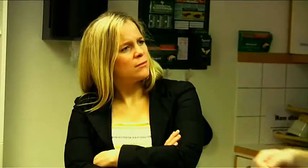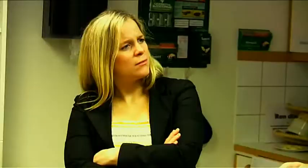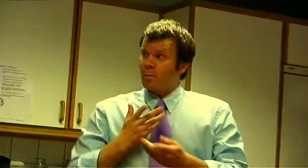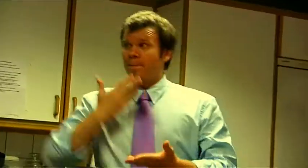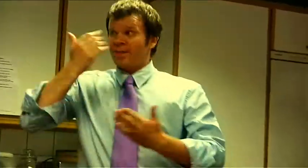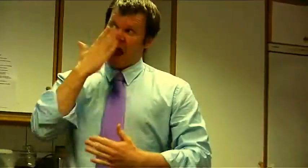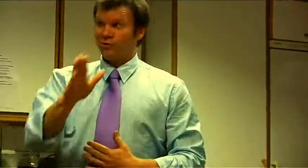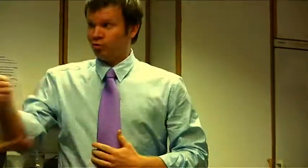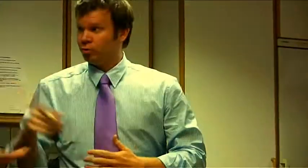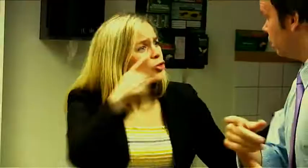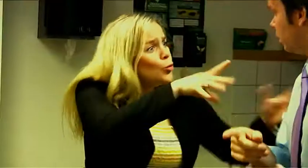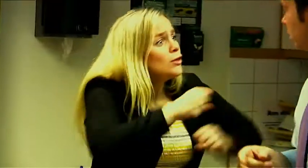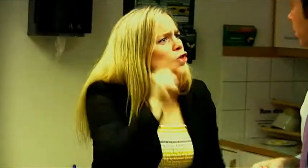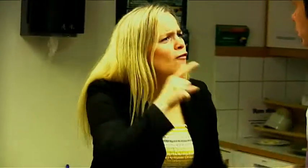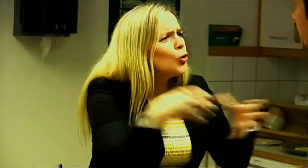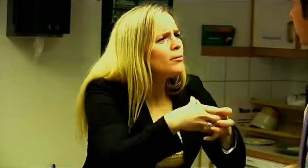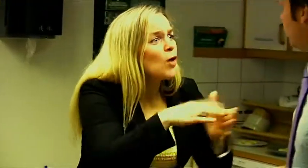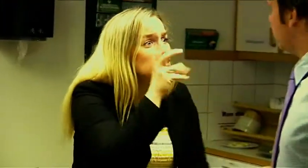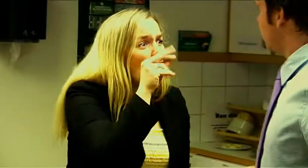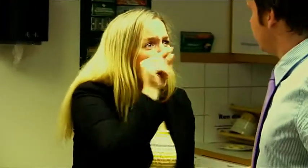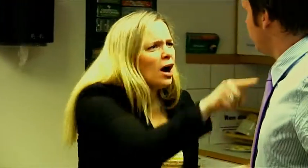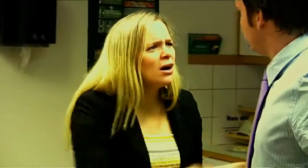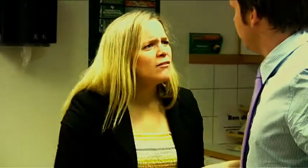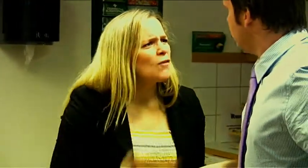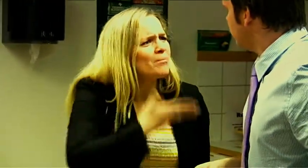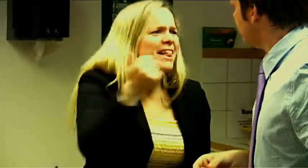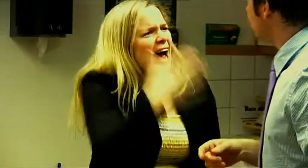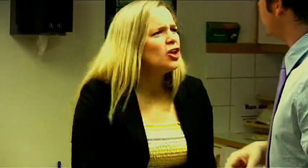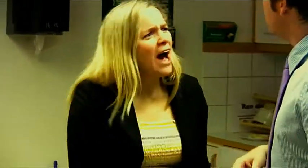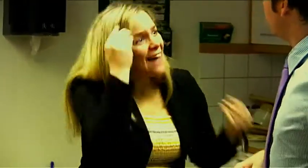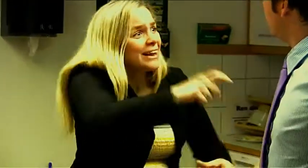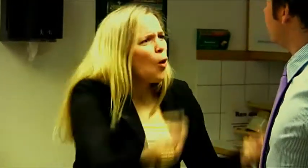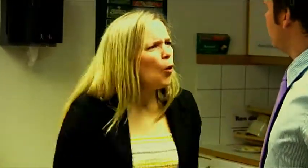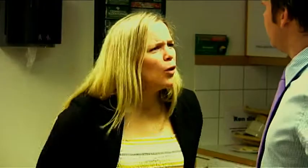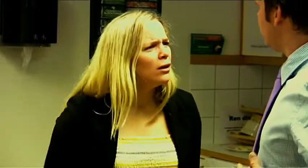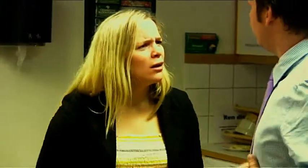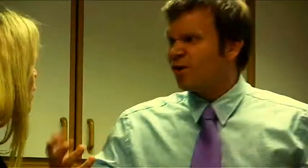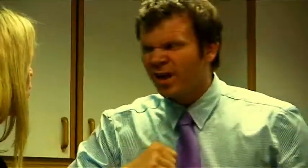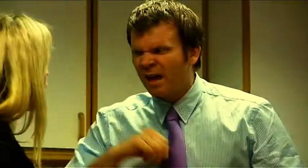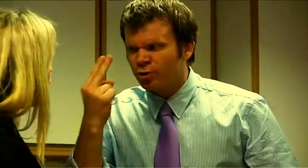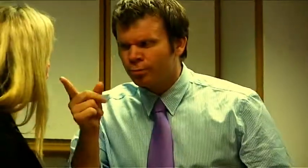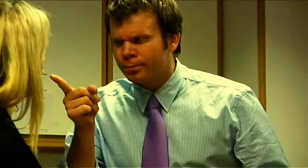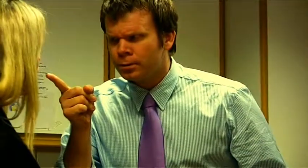Improve your attitude. - You take care of the deaf group from Skara. If you improve your attitude! And learn something! - Now, be nice!